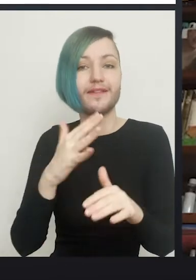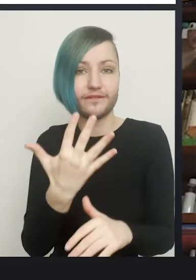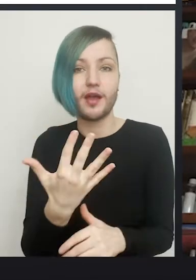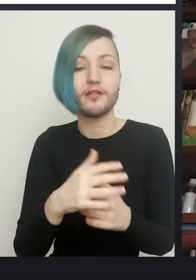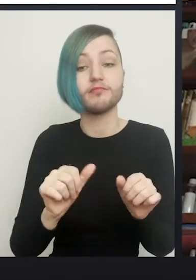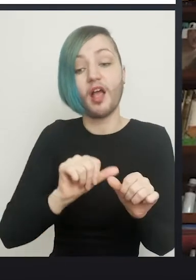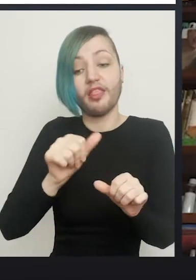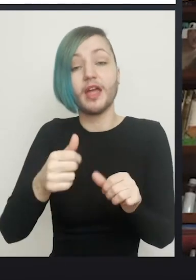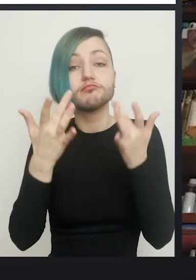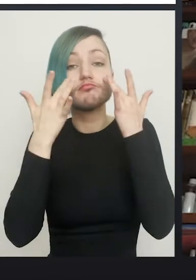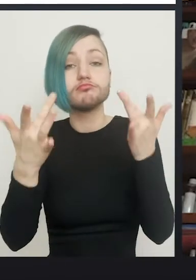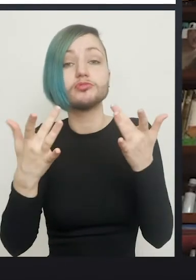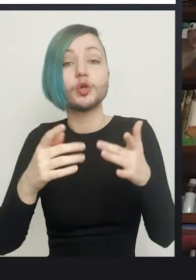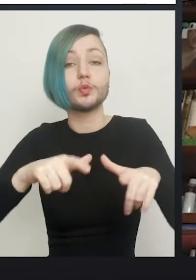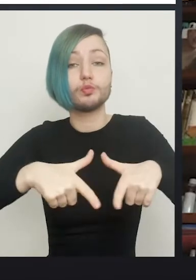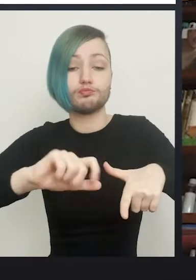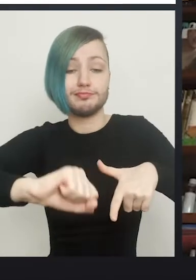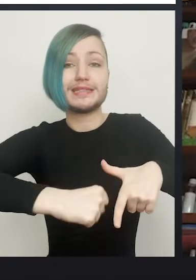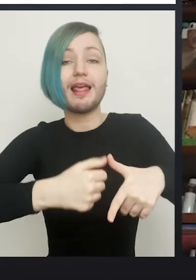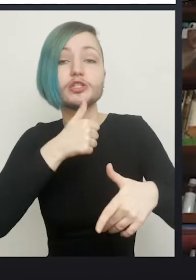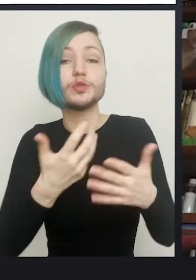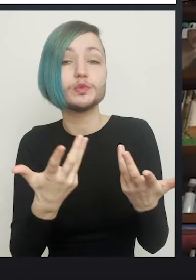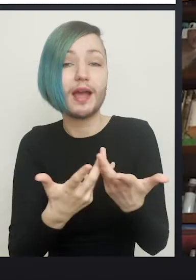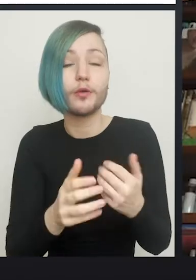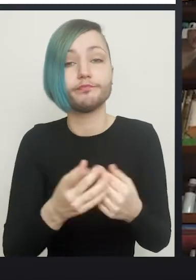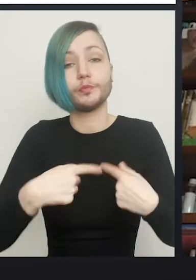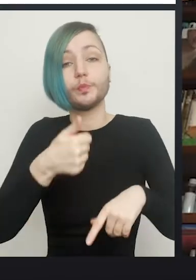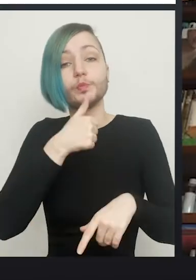We use two dilators of approximately 2.5 and 3 cm diameter.